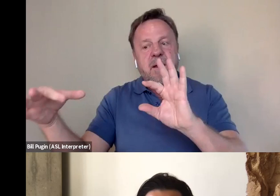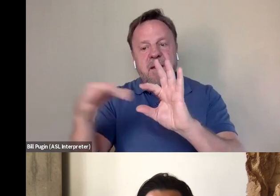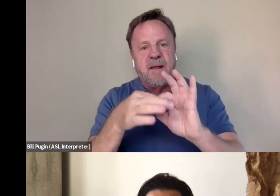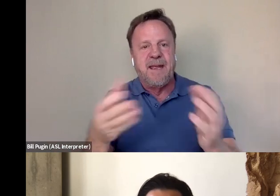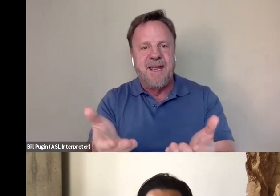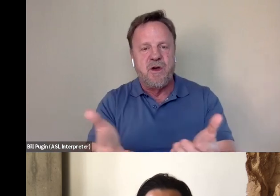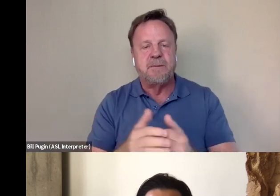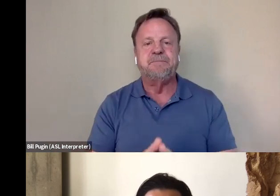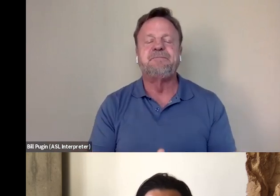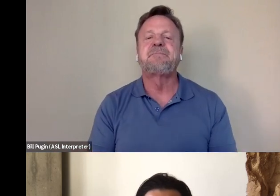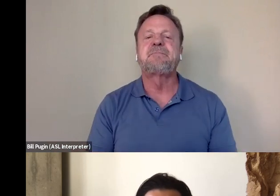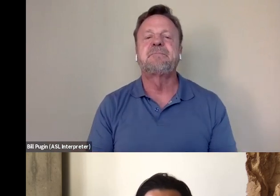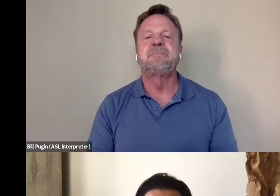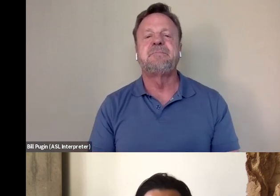Yeah, so I mean, obviously...